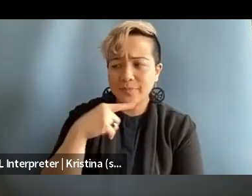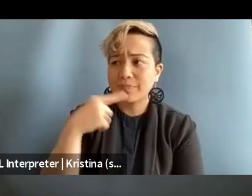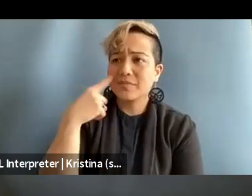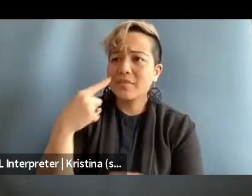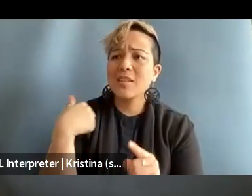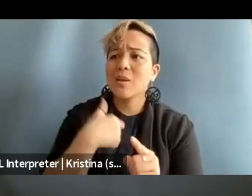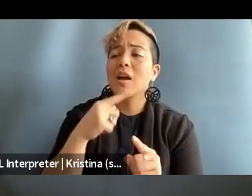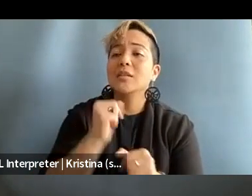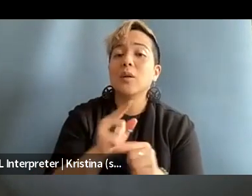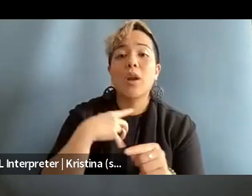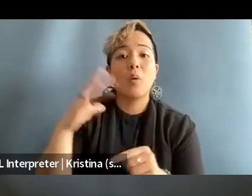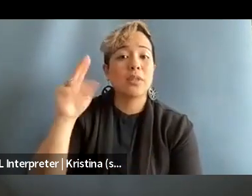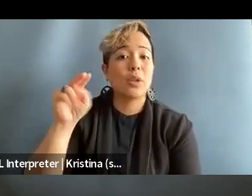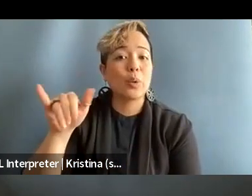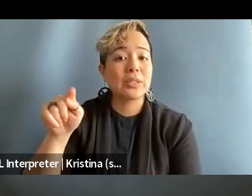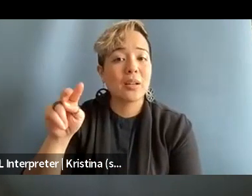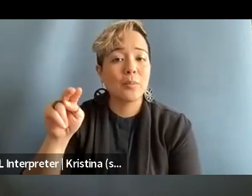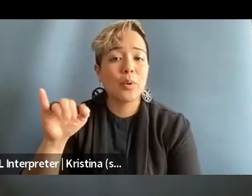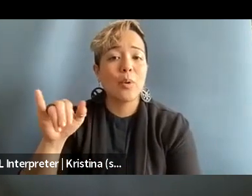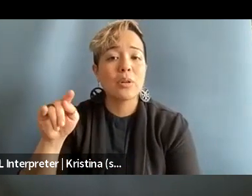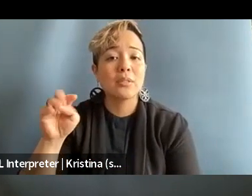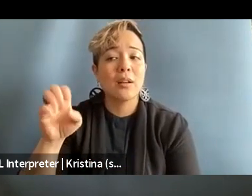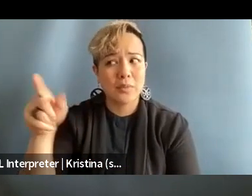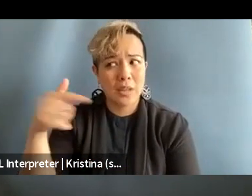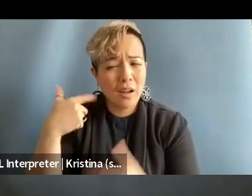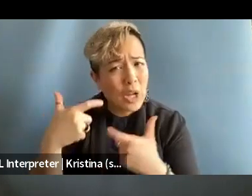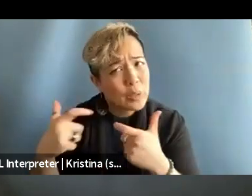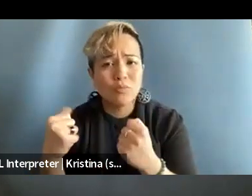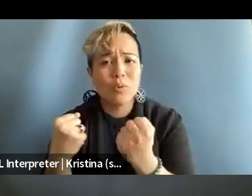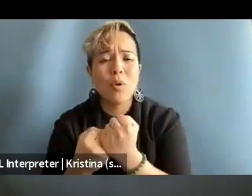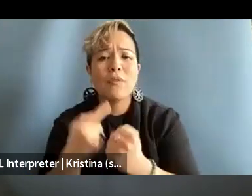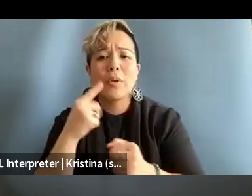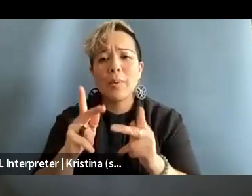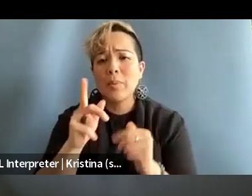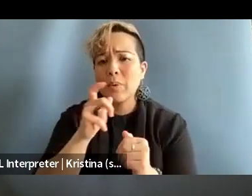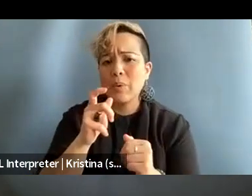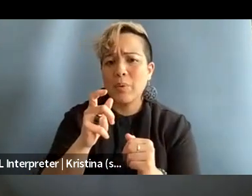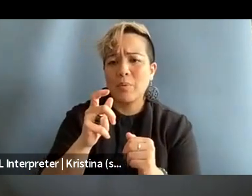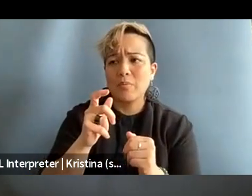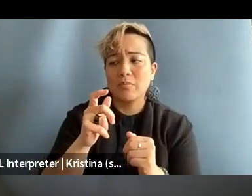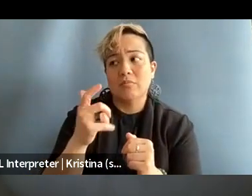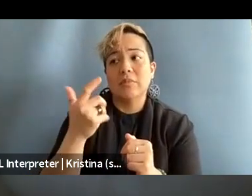I mean when I was at the New York Times, like they had robust support for people that were subject to physical violence